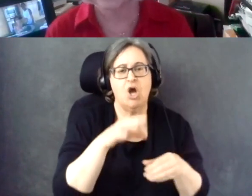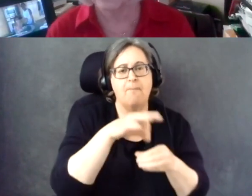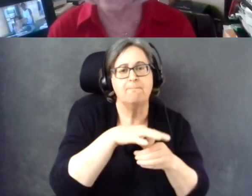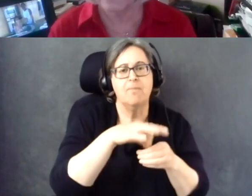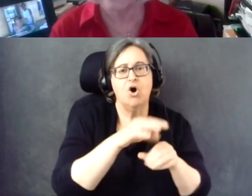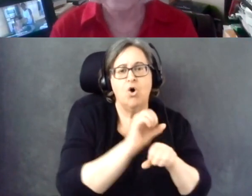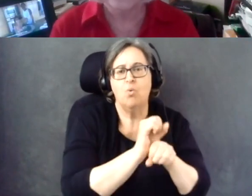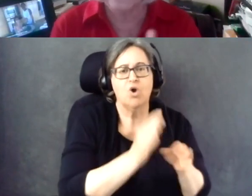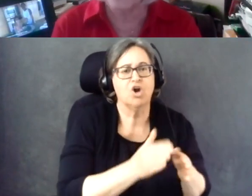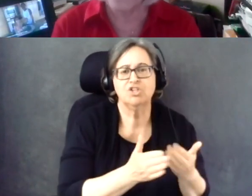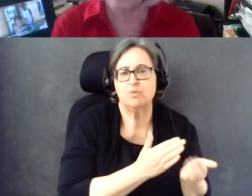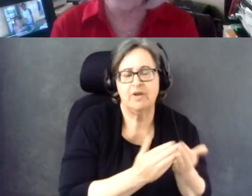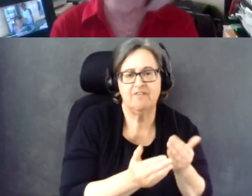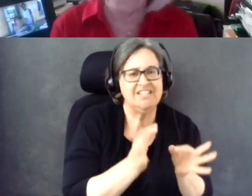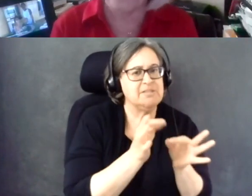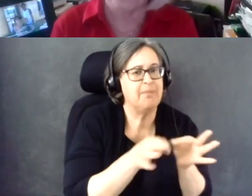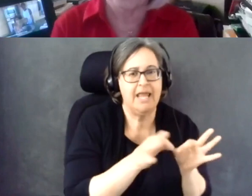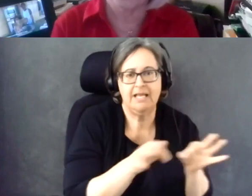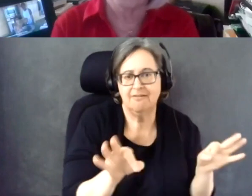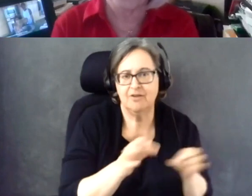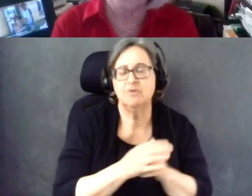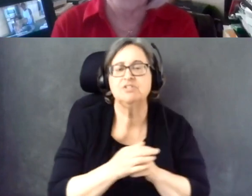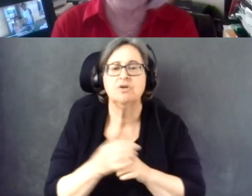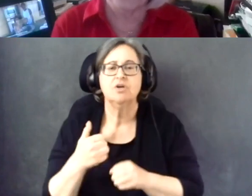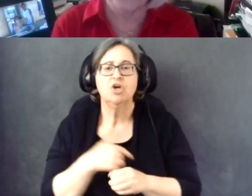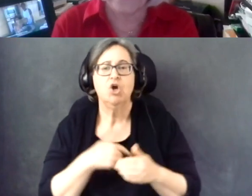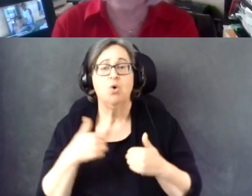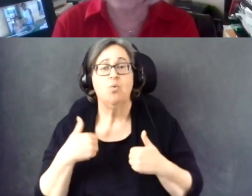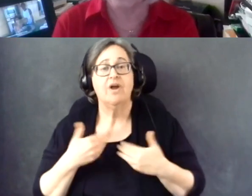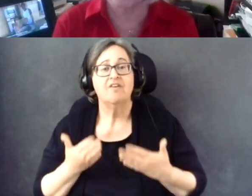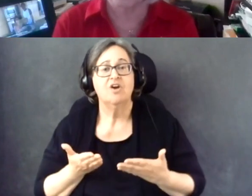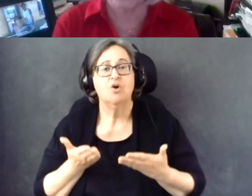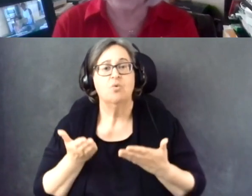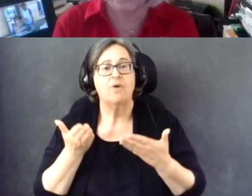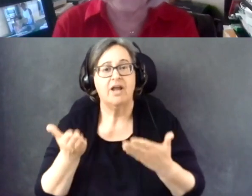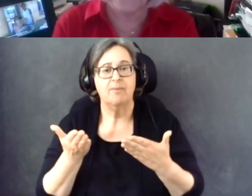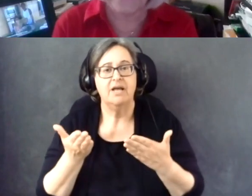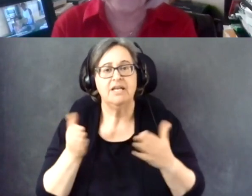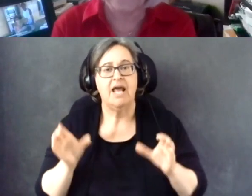it is. And then we have recommended actions that you can take.